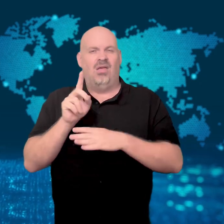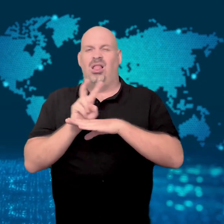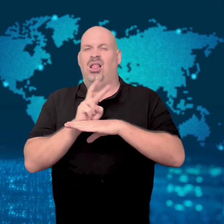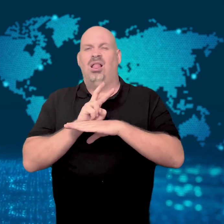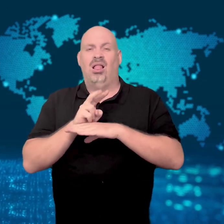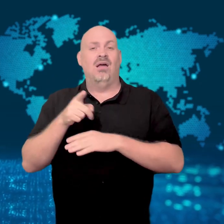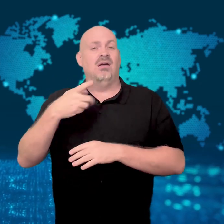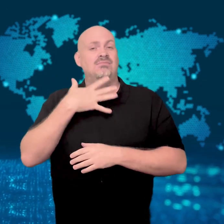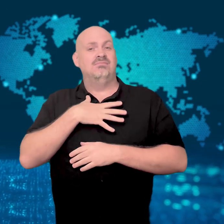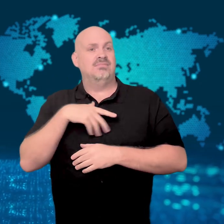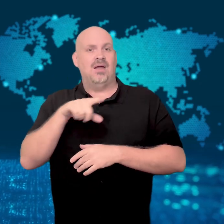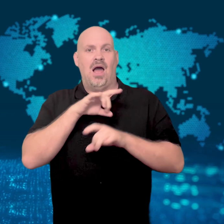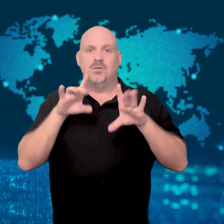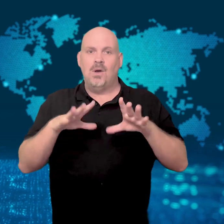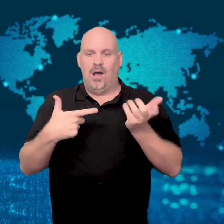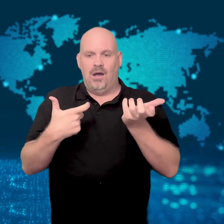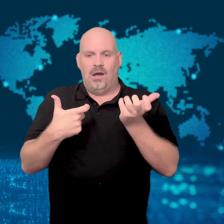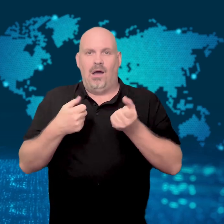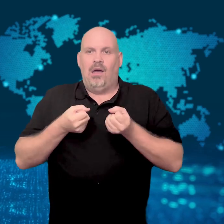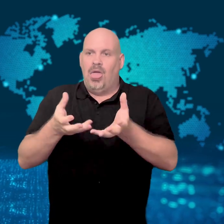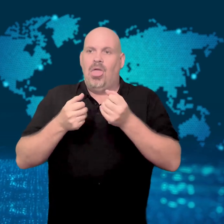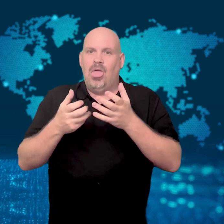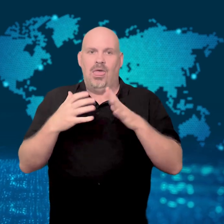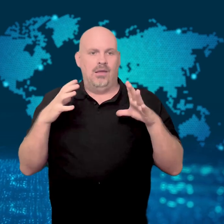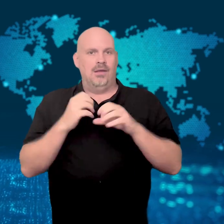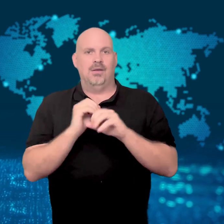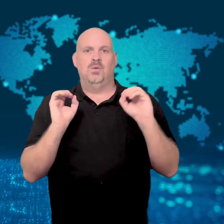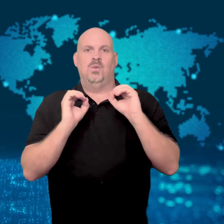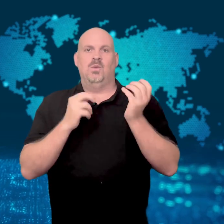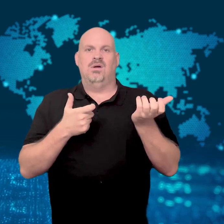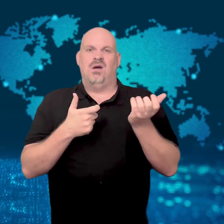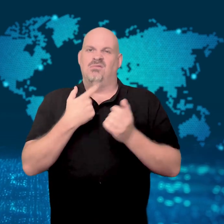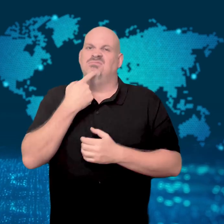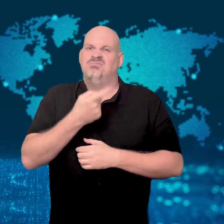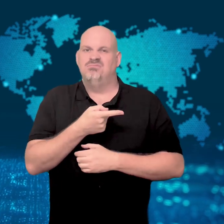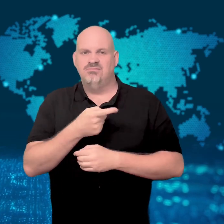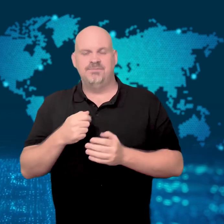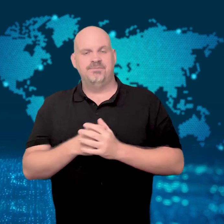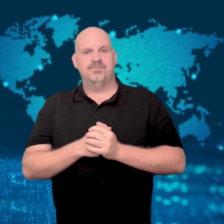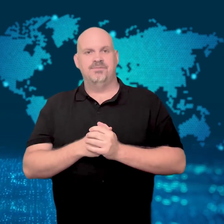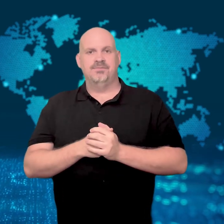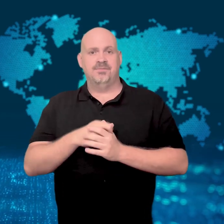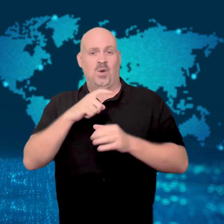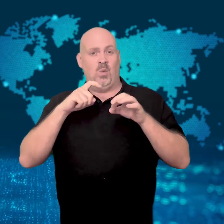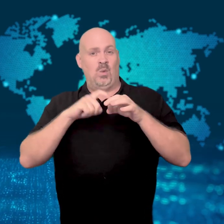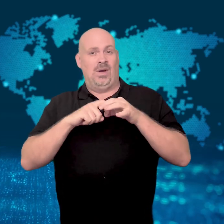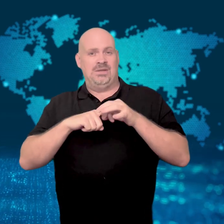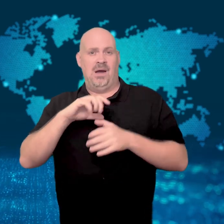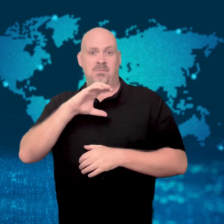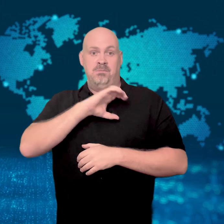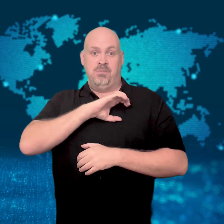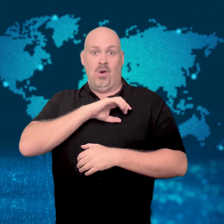mass shooting was a ploy to disarm Australians.